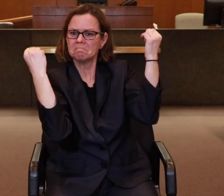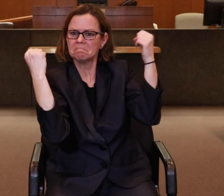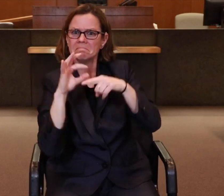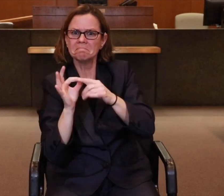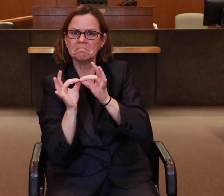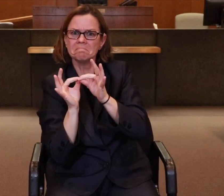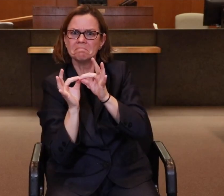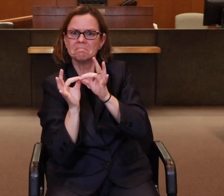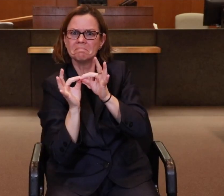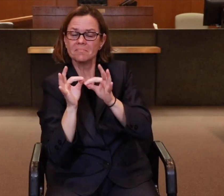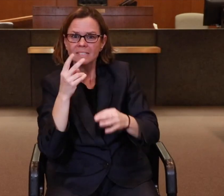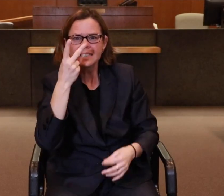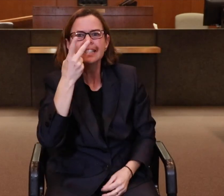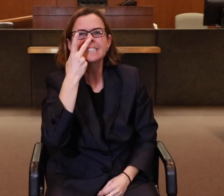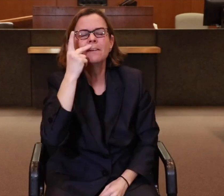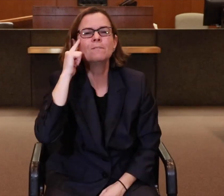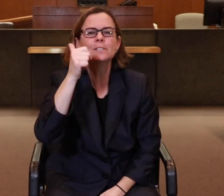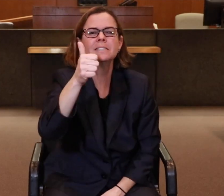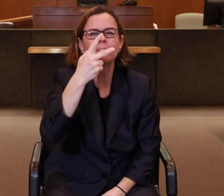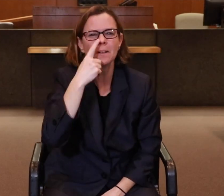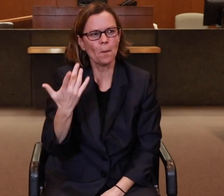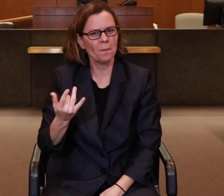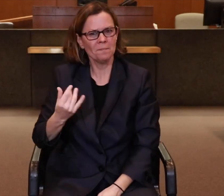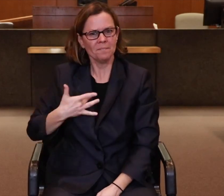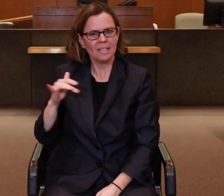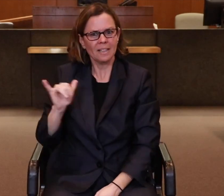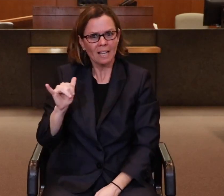You’ll be able to see for yourself what it feels like to interpret.